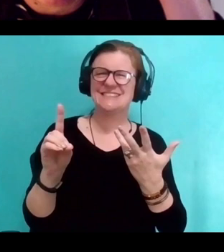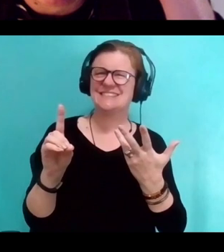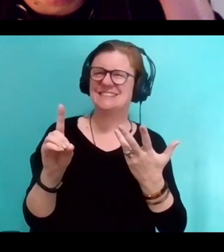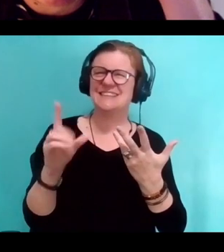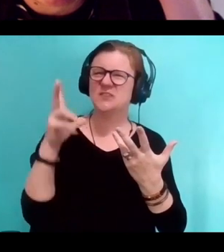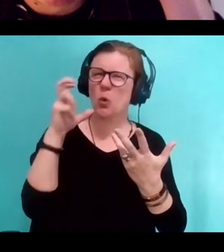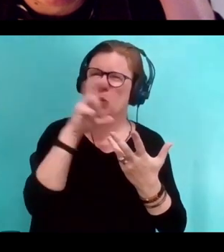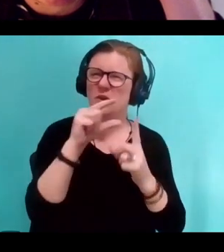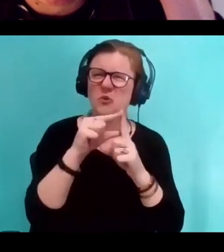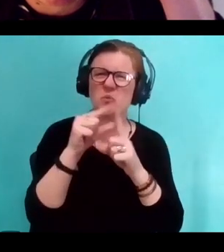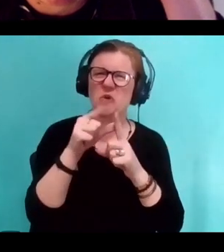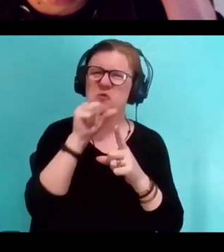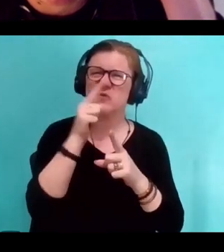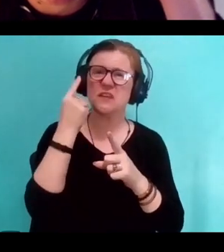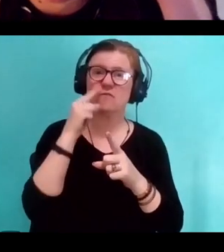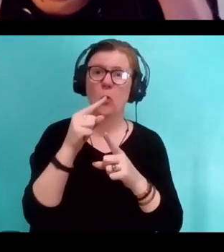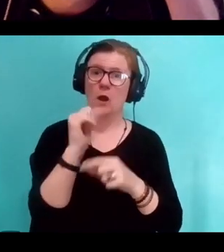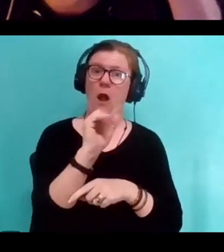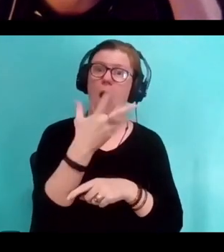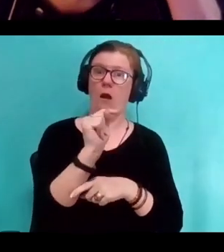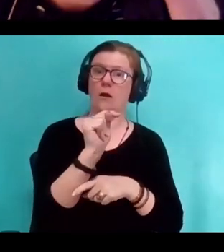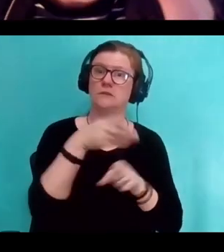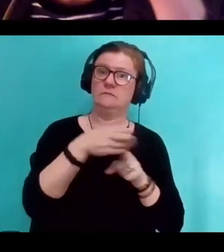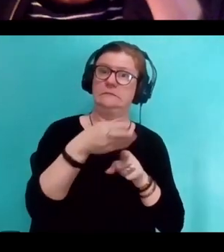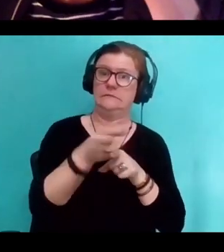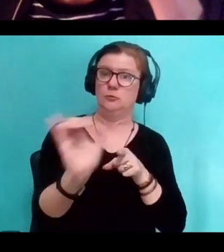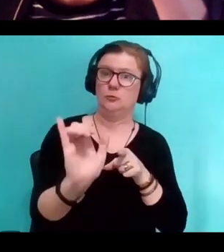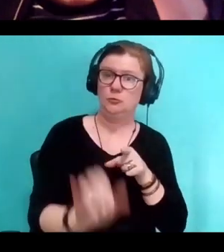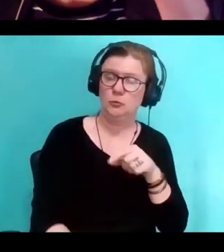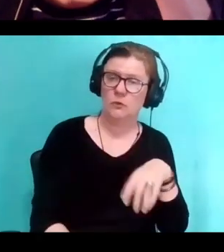I think that there's not much that is universally good.